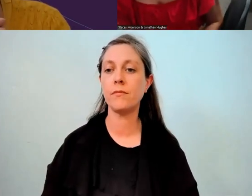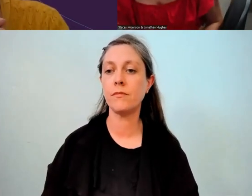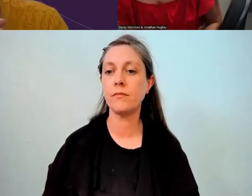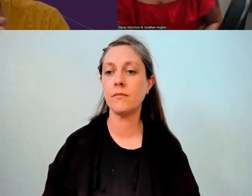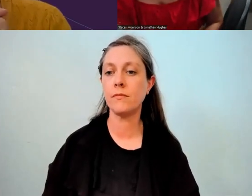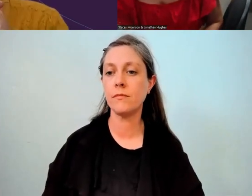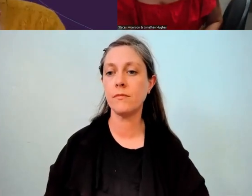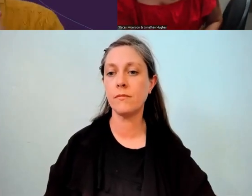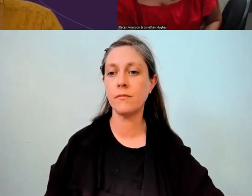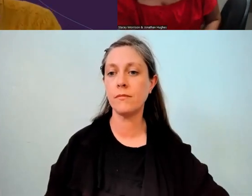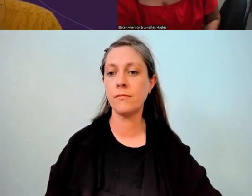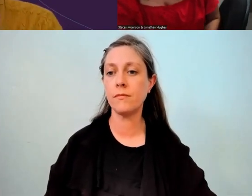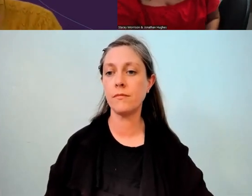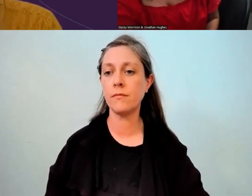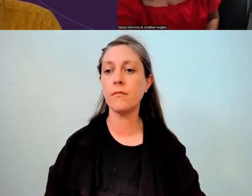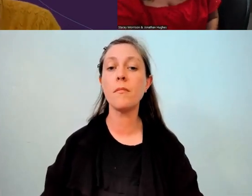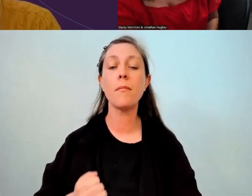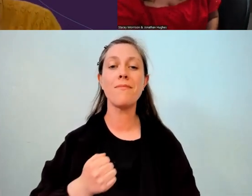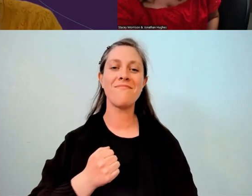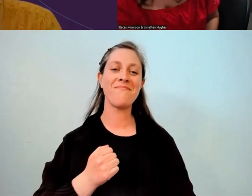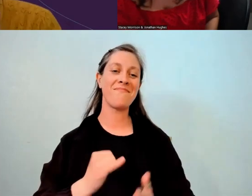Well my husband says I just can't say no.